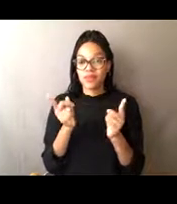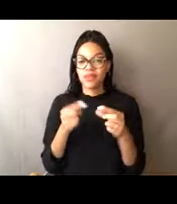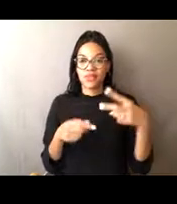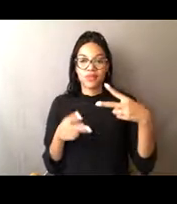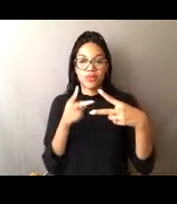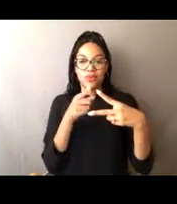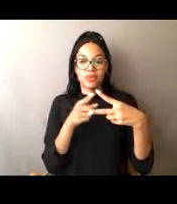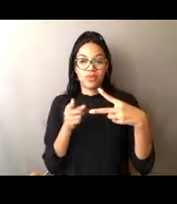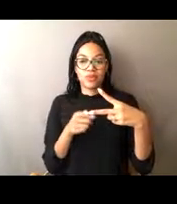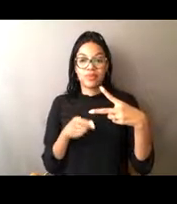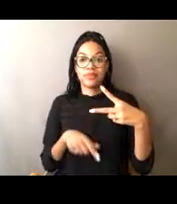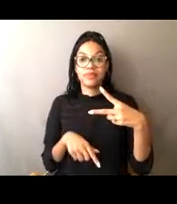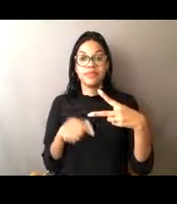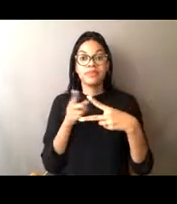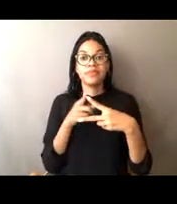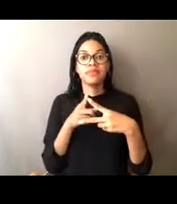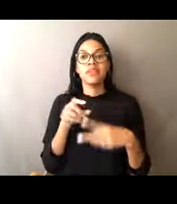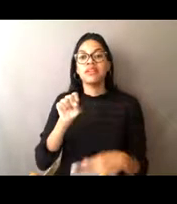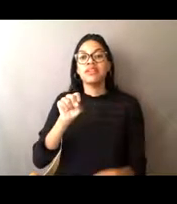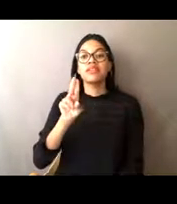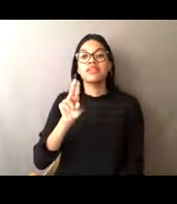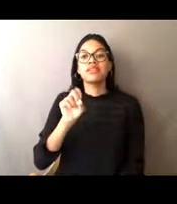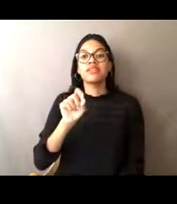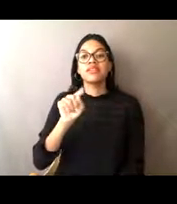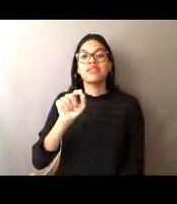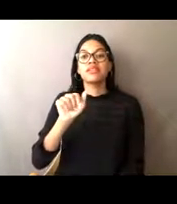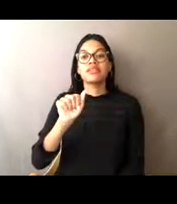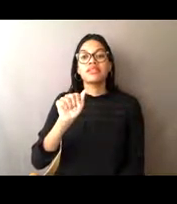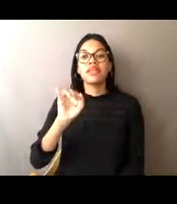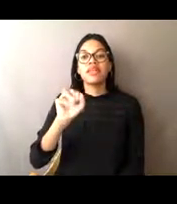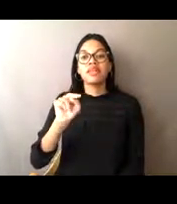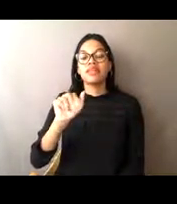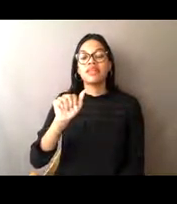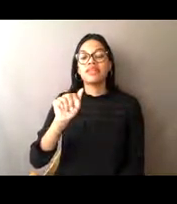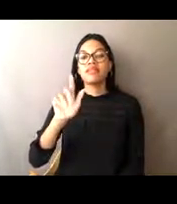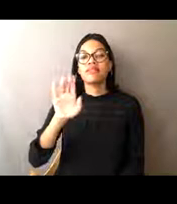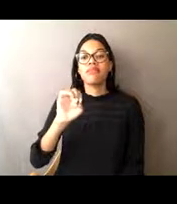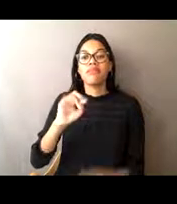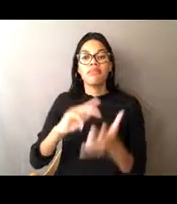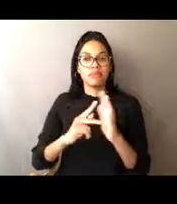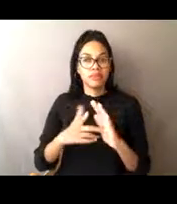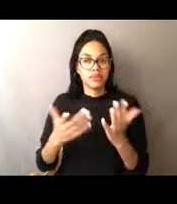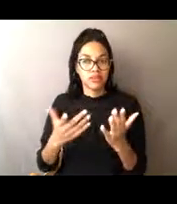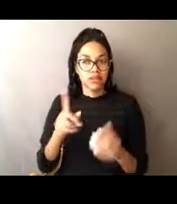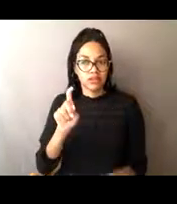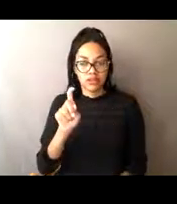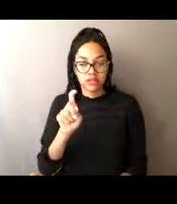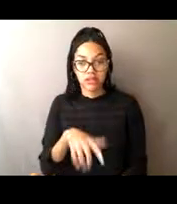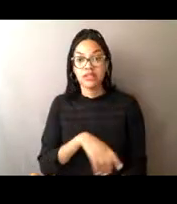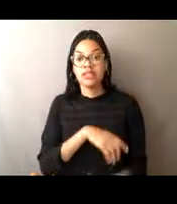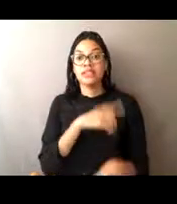So first, what does sustainable mean to you? And second, why do you think it's important